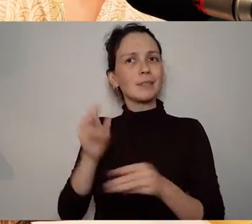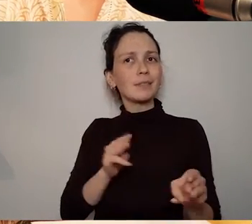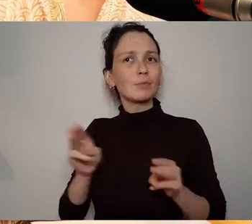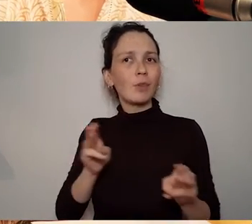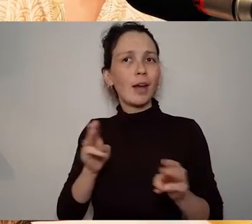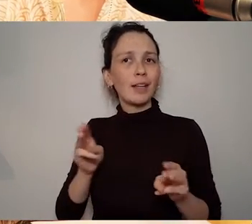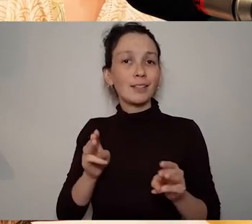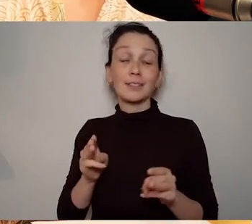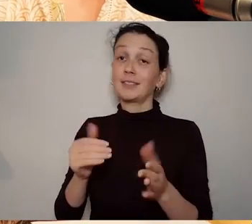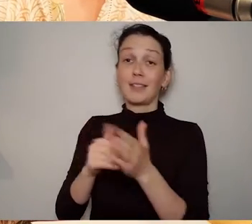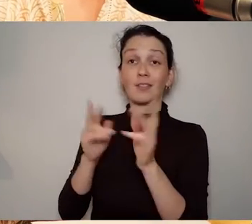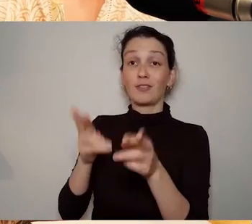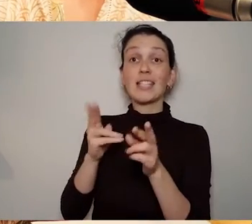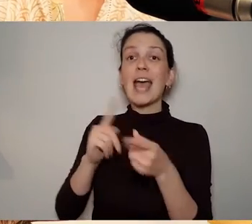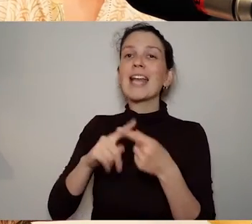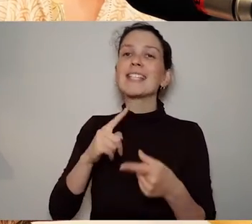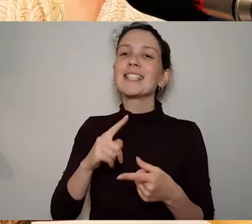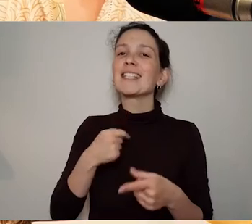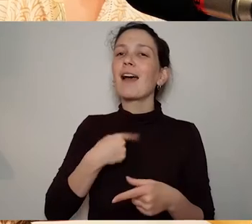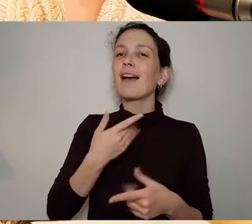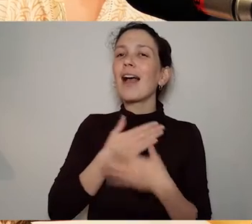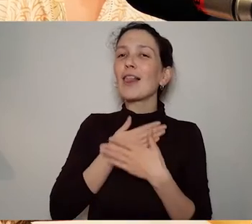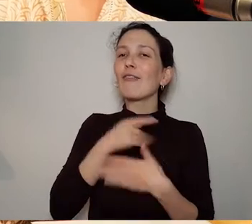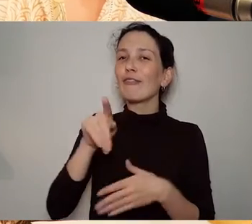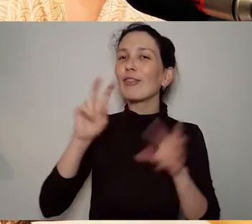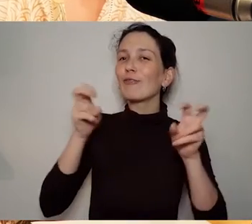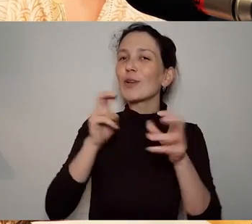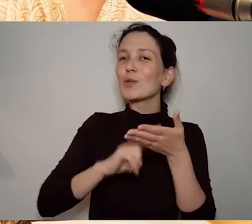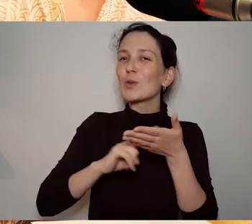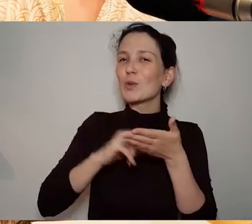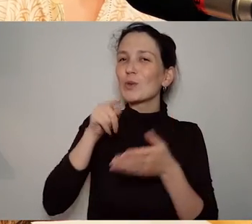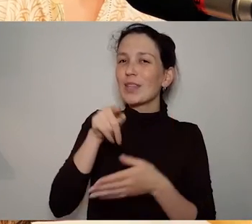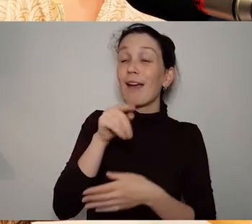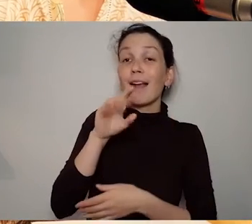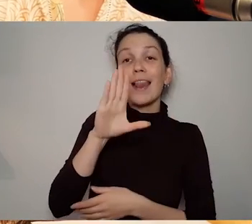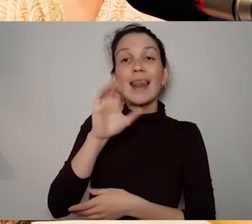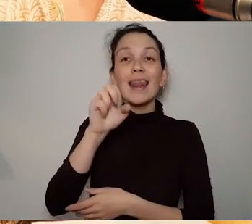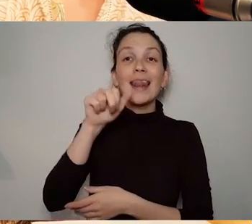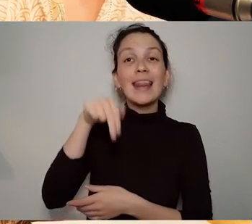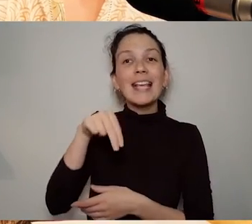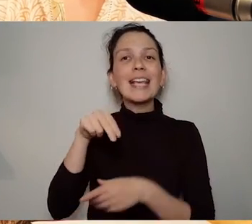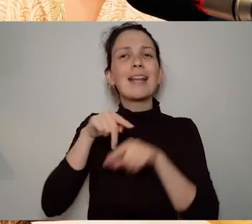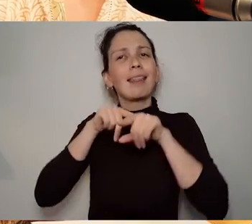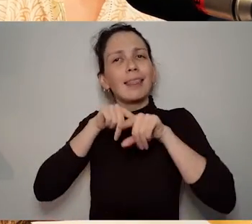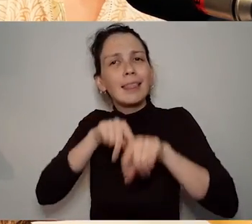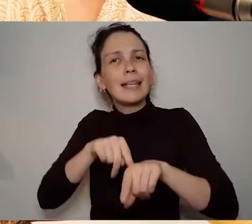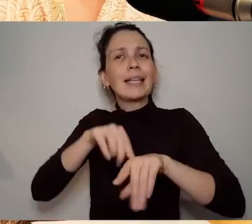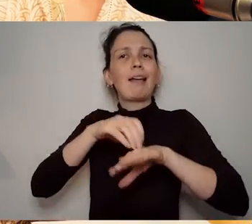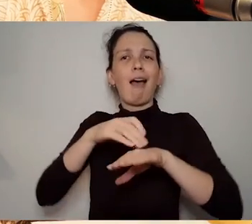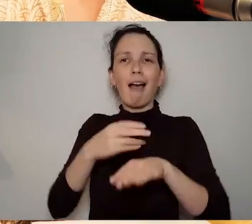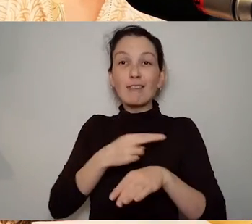into the language and I would say lean on and lean into and add momentum to so we're leaning